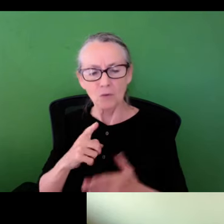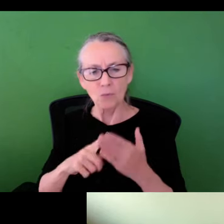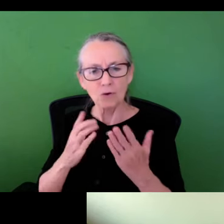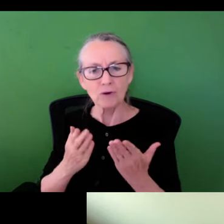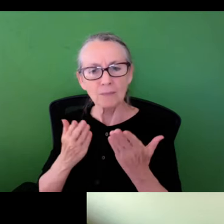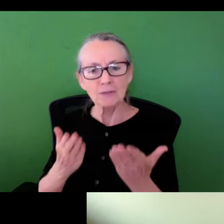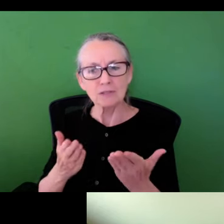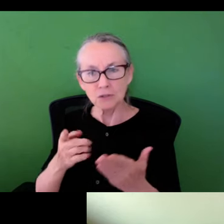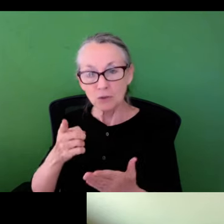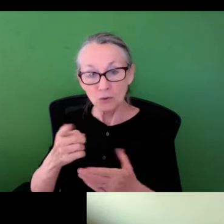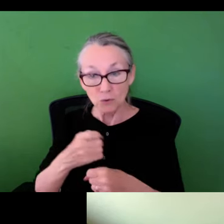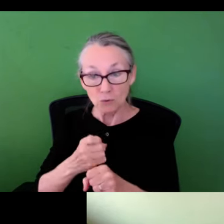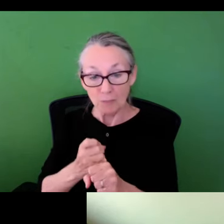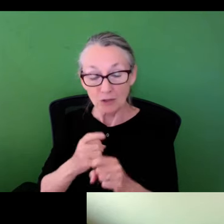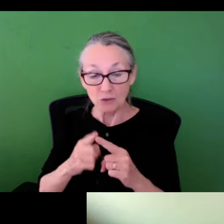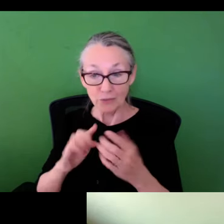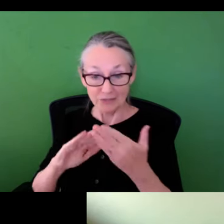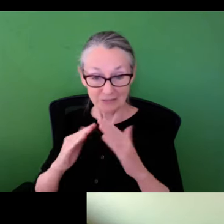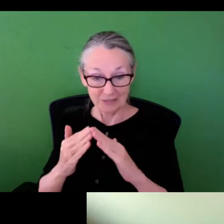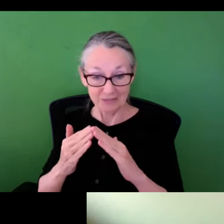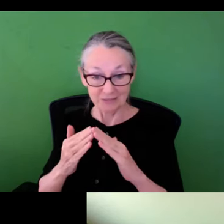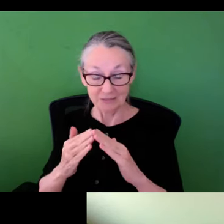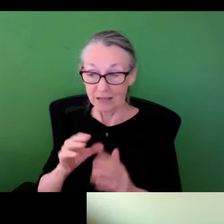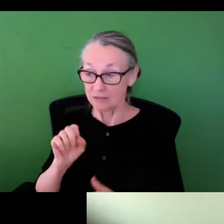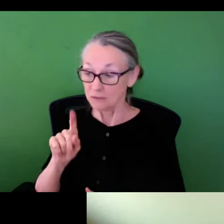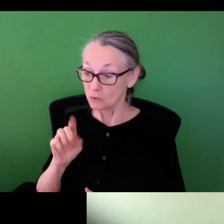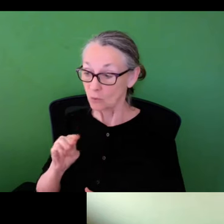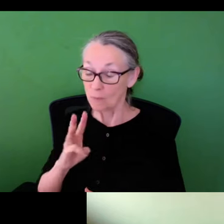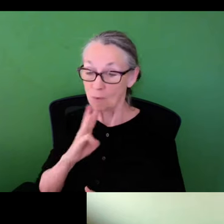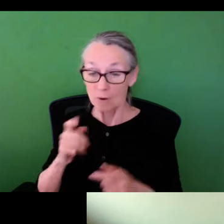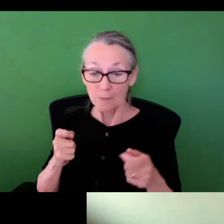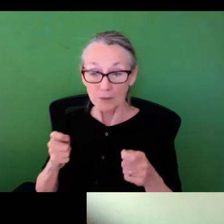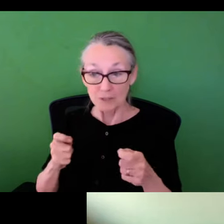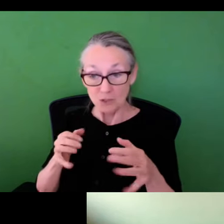question that came in from Ashley. She asked what recommendations